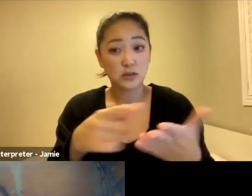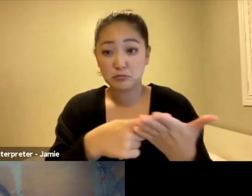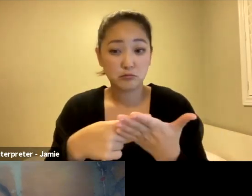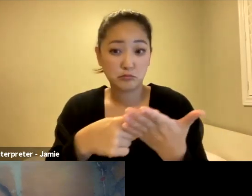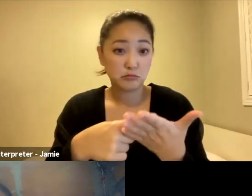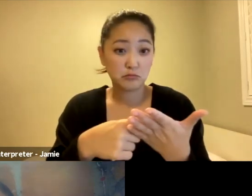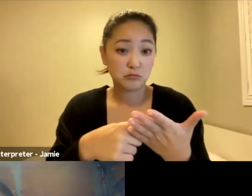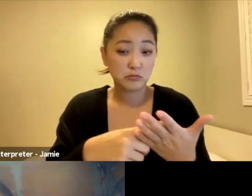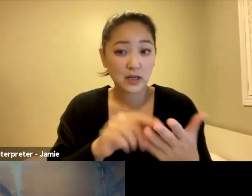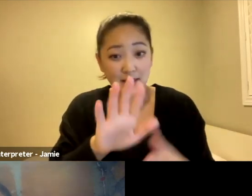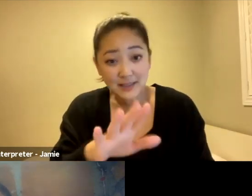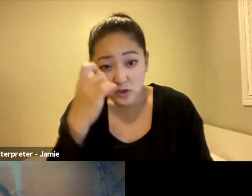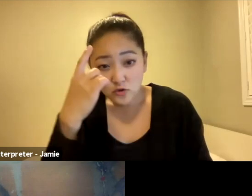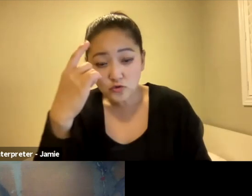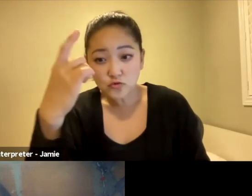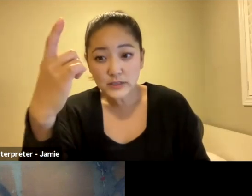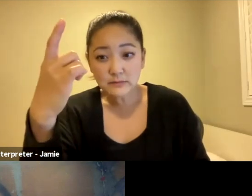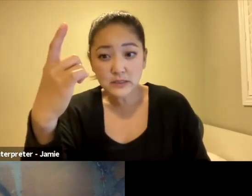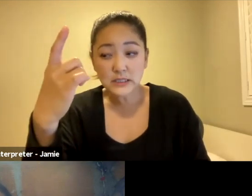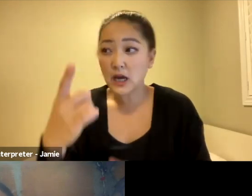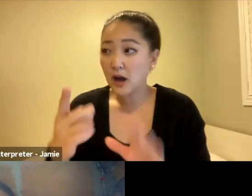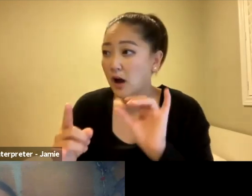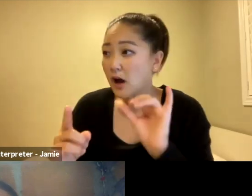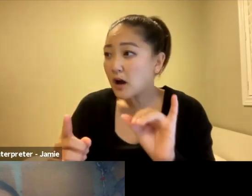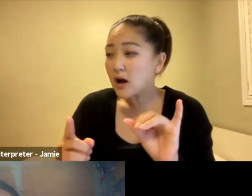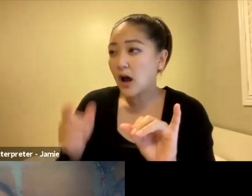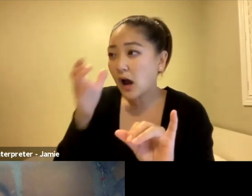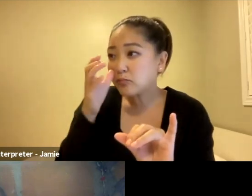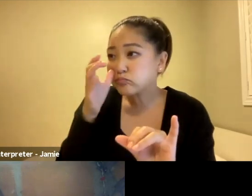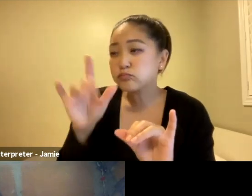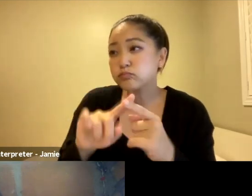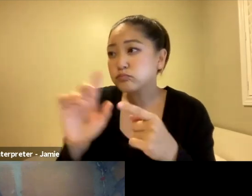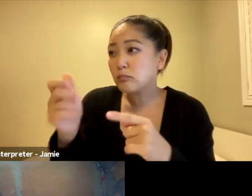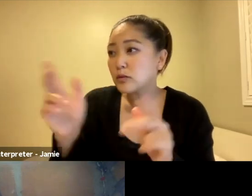dreams and listen about the other's dreams, to decide what to do in the day